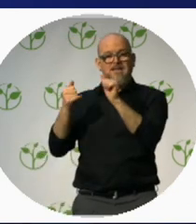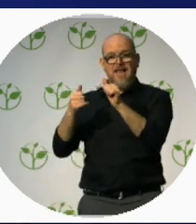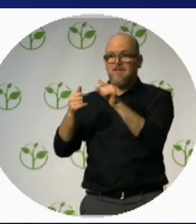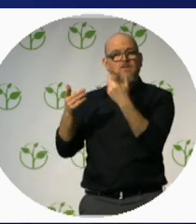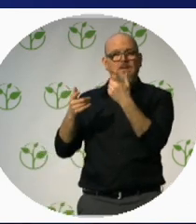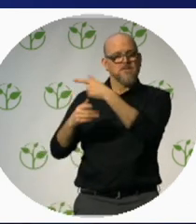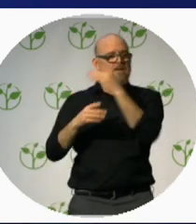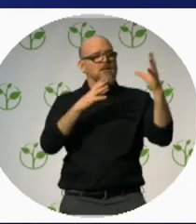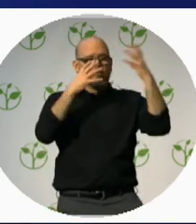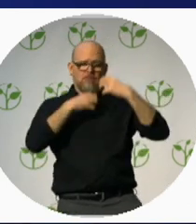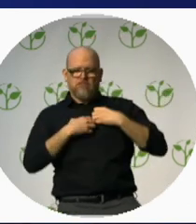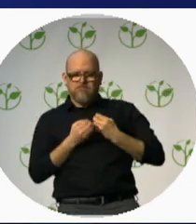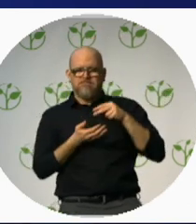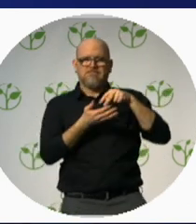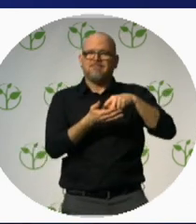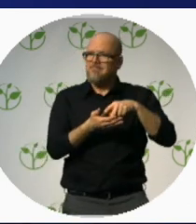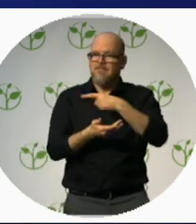see better.